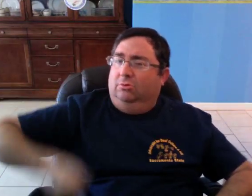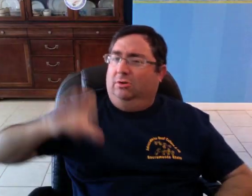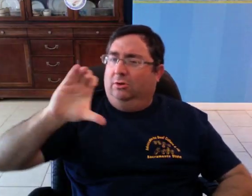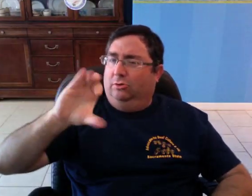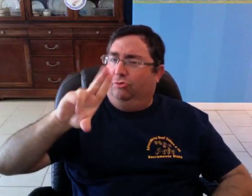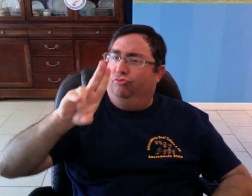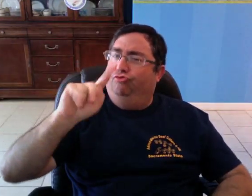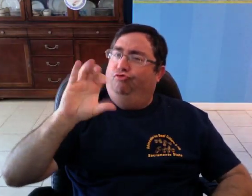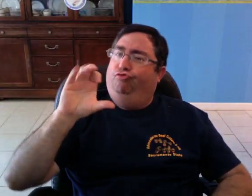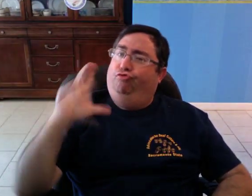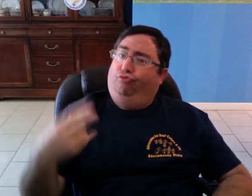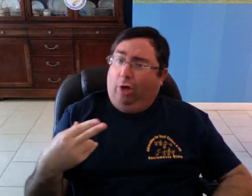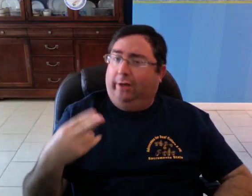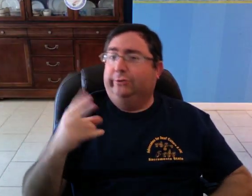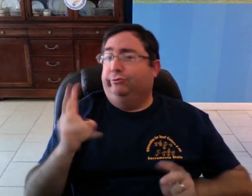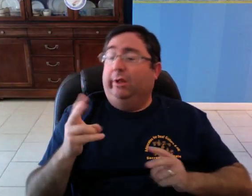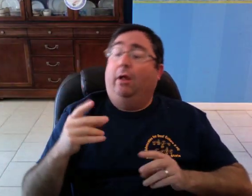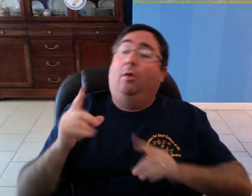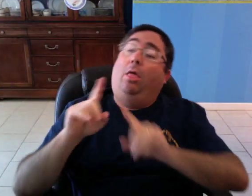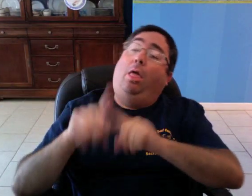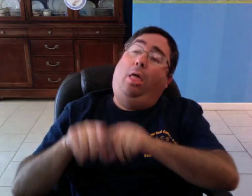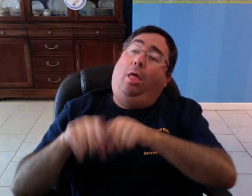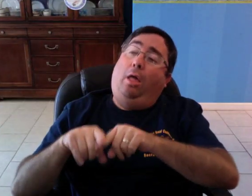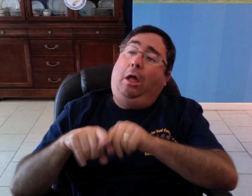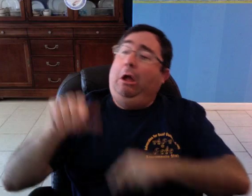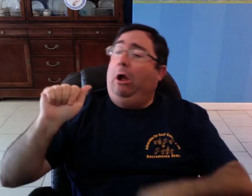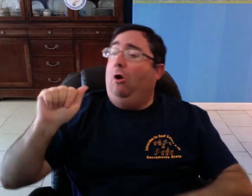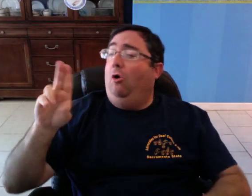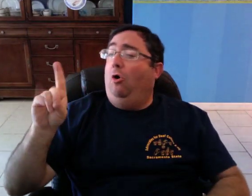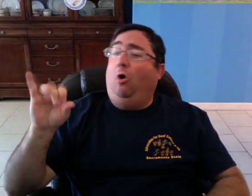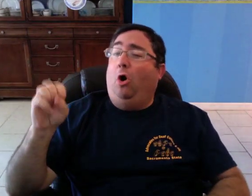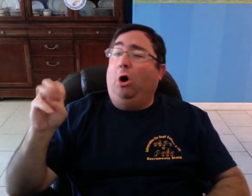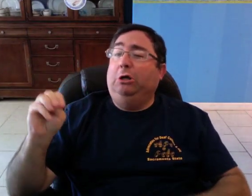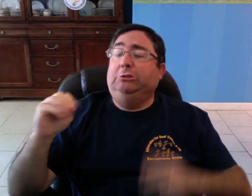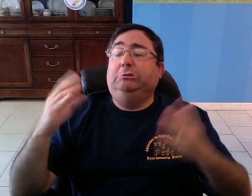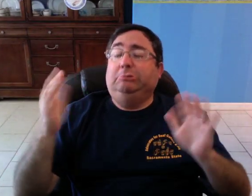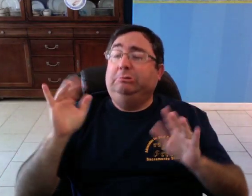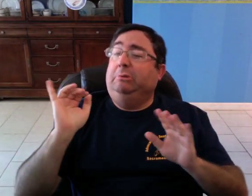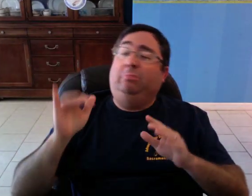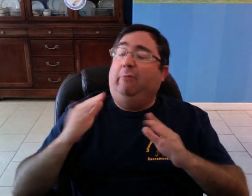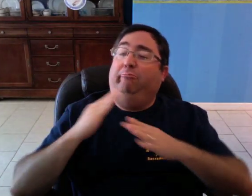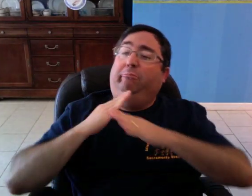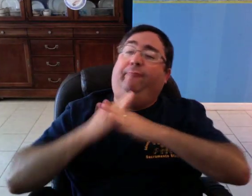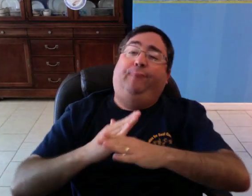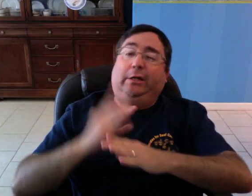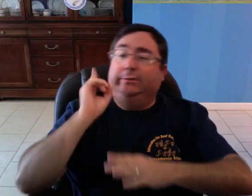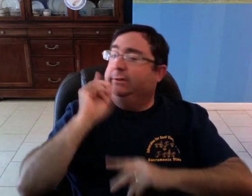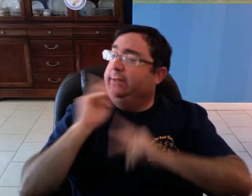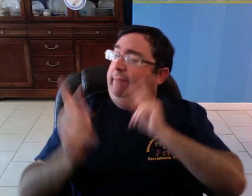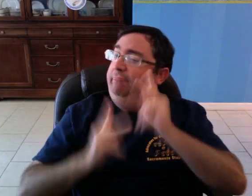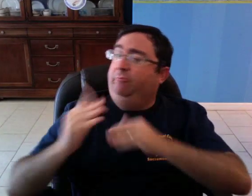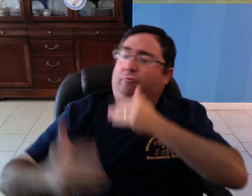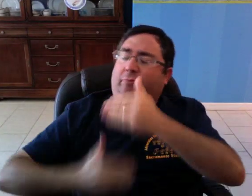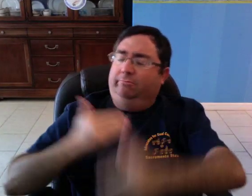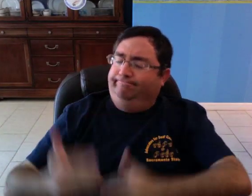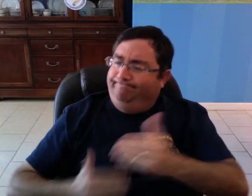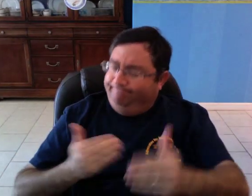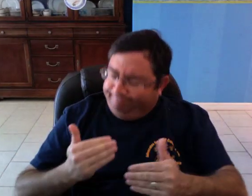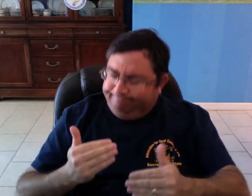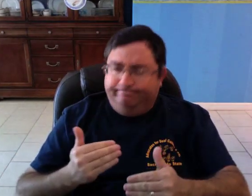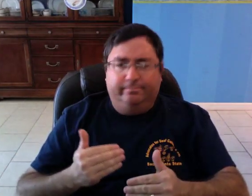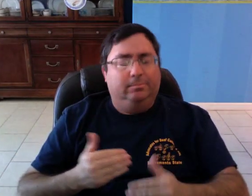preventing Deaf people from moving forward.